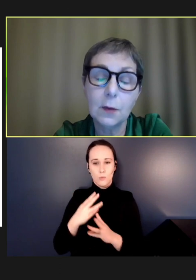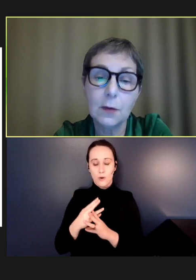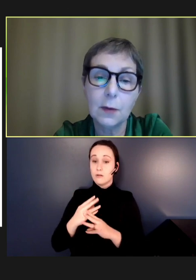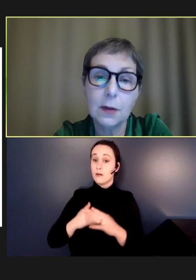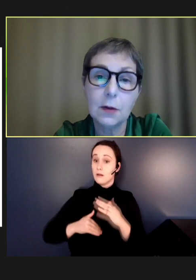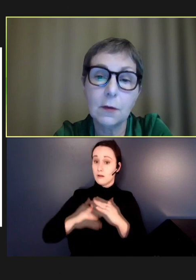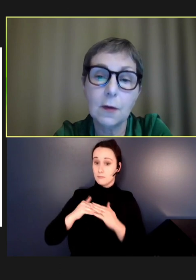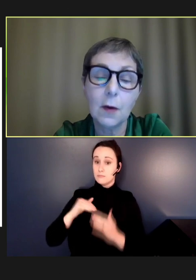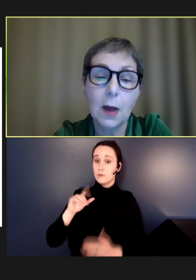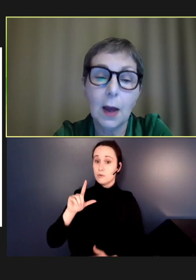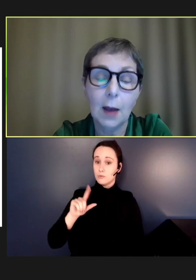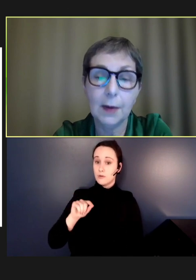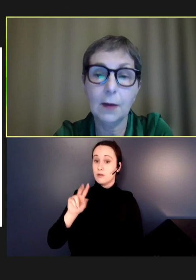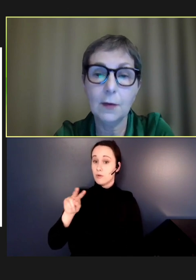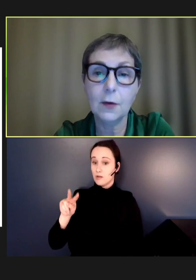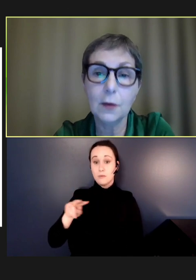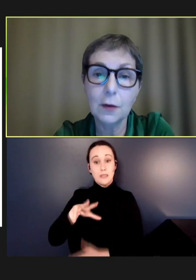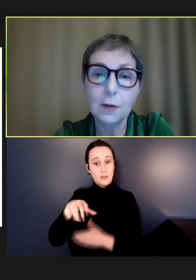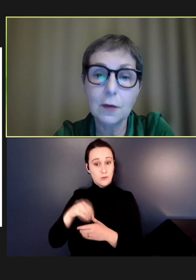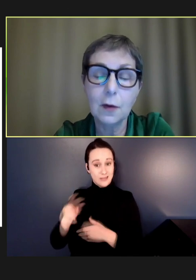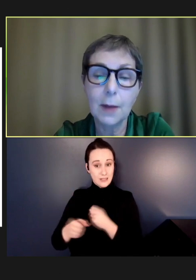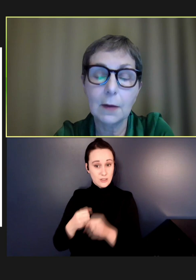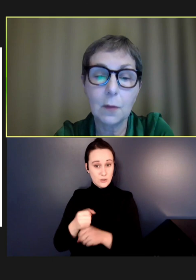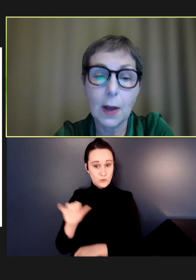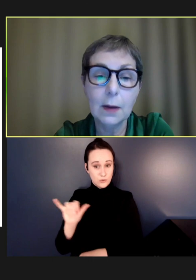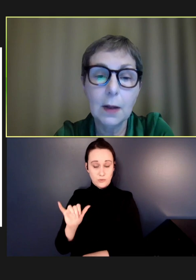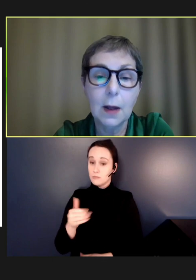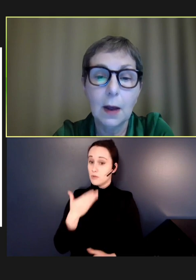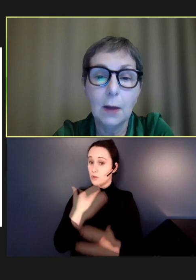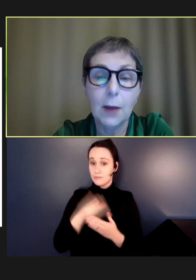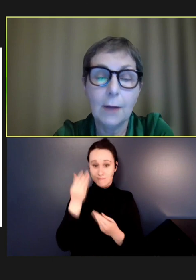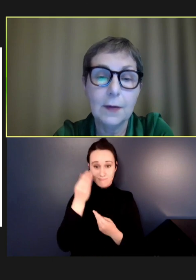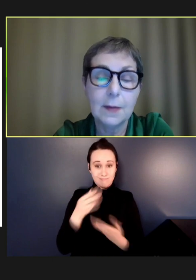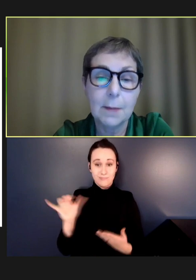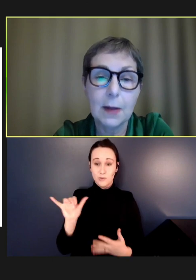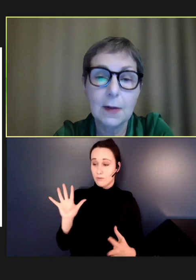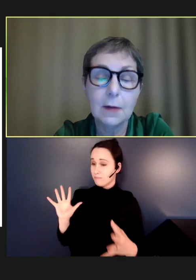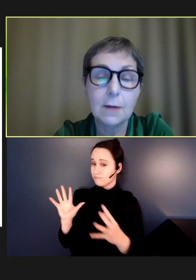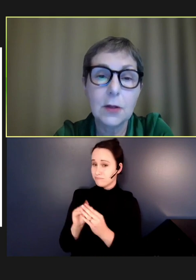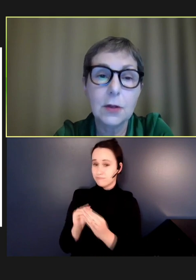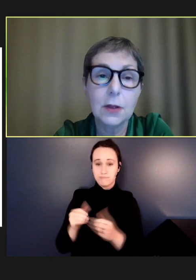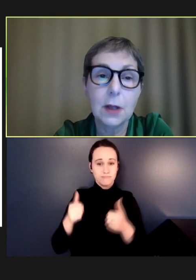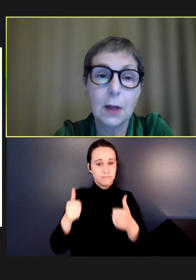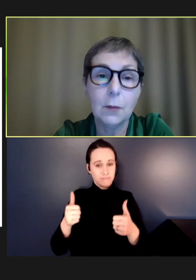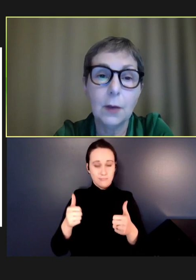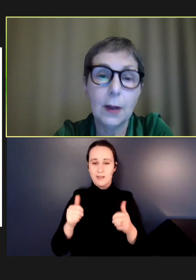2022. So, I mean, there is good news to talk about as well. We have this amazing intervention and if